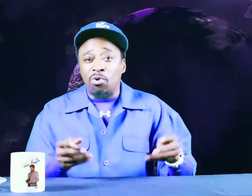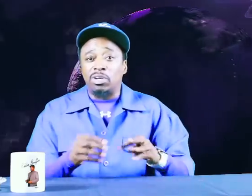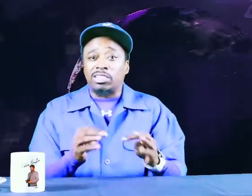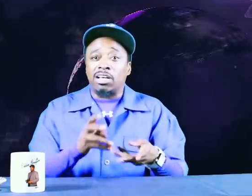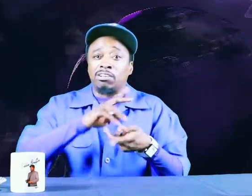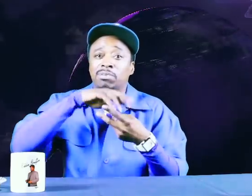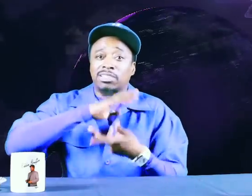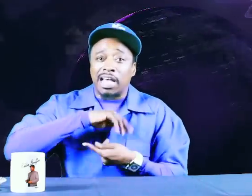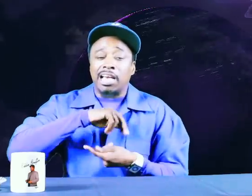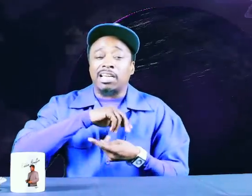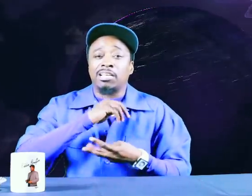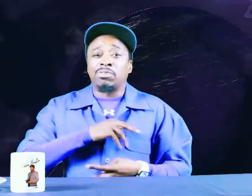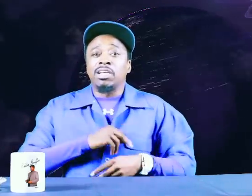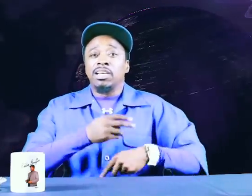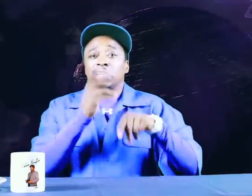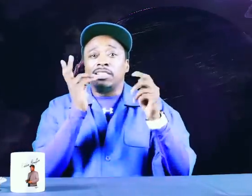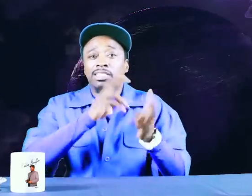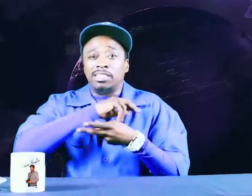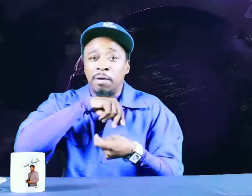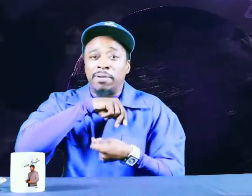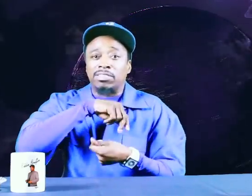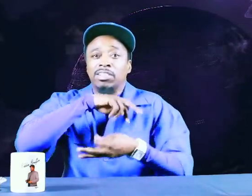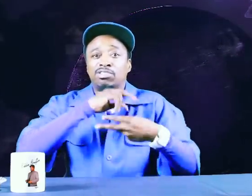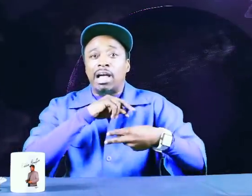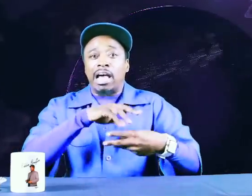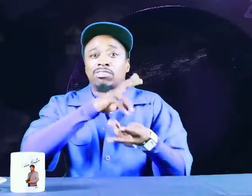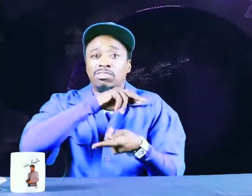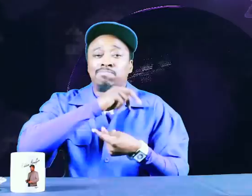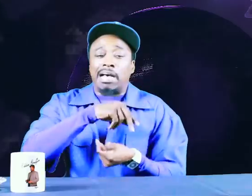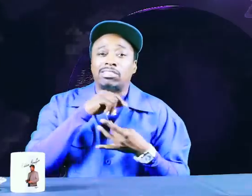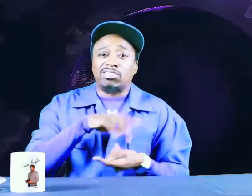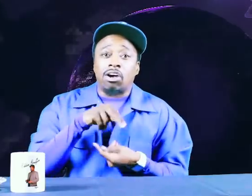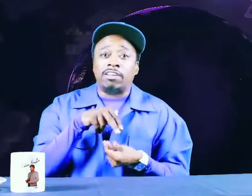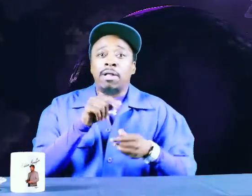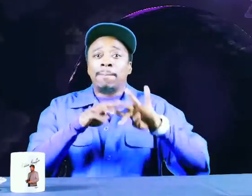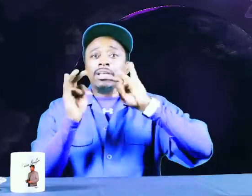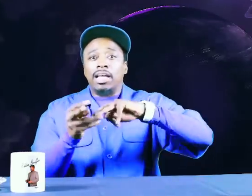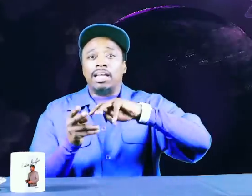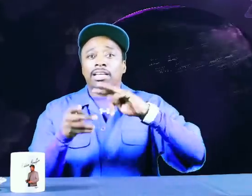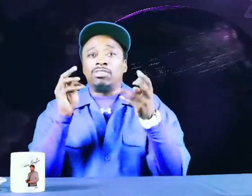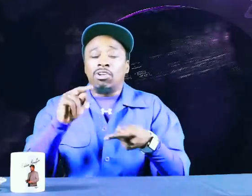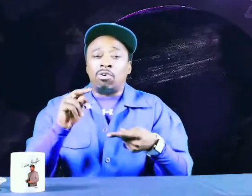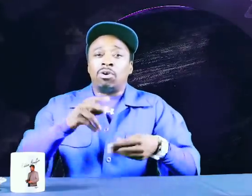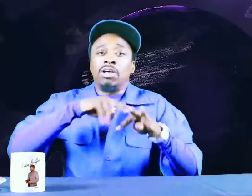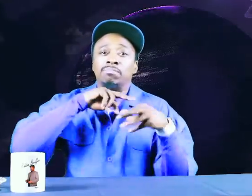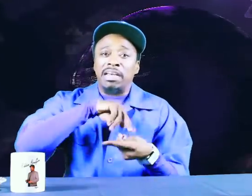Dude was telling him in sign language, the olympic trials is about to start and you know,